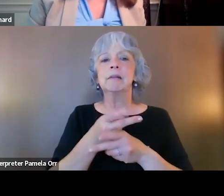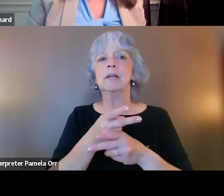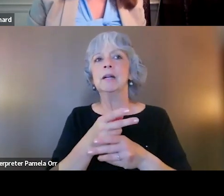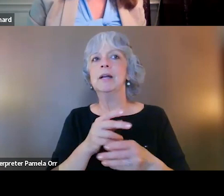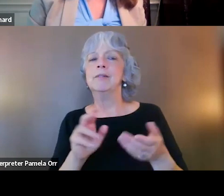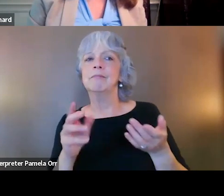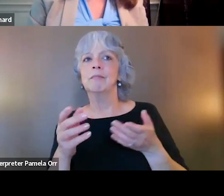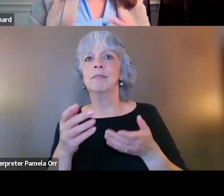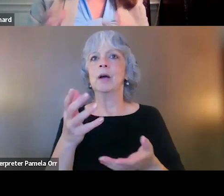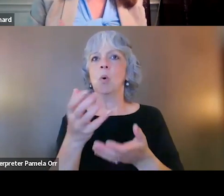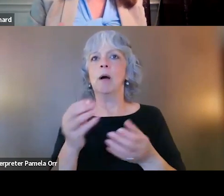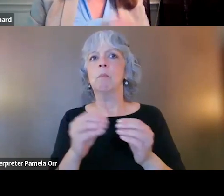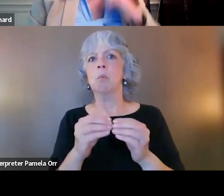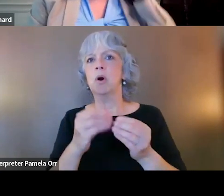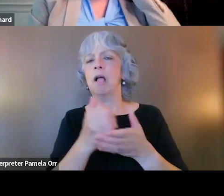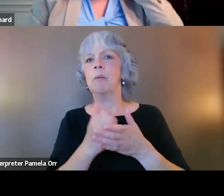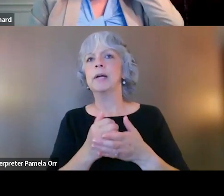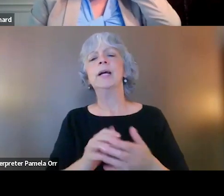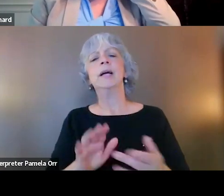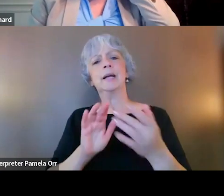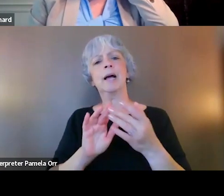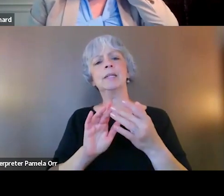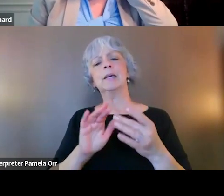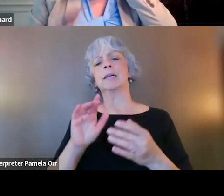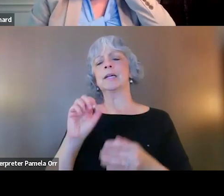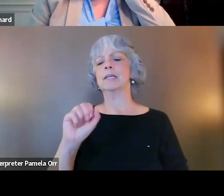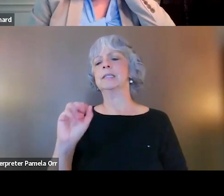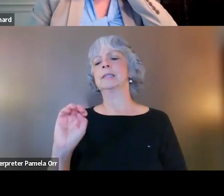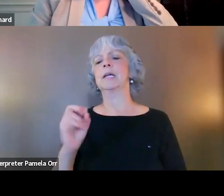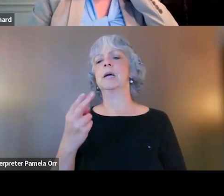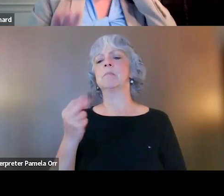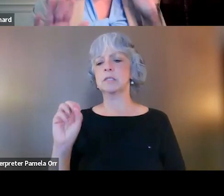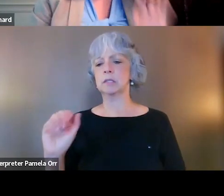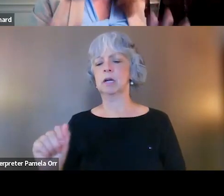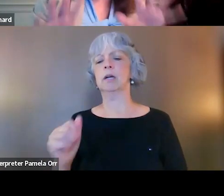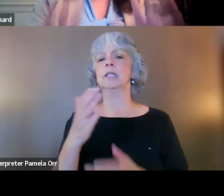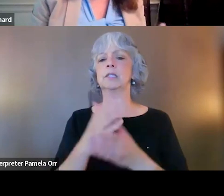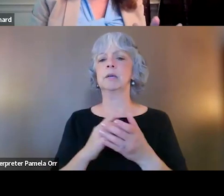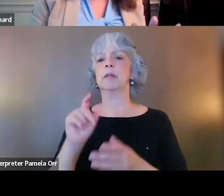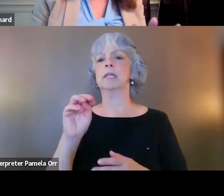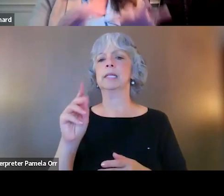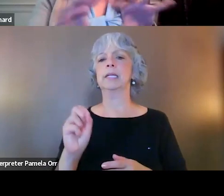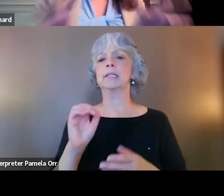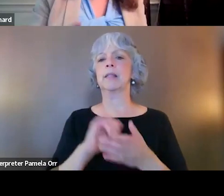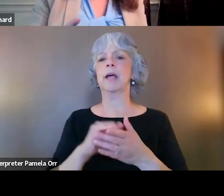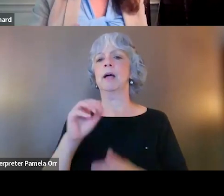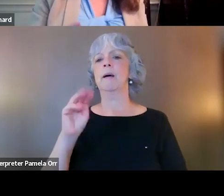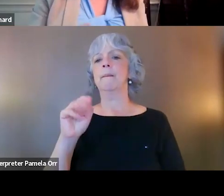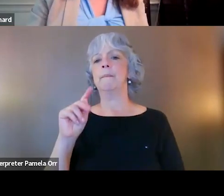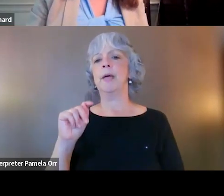Reach out to some of the wonderful guidelines that SAMHSA's posting out there, some of the links that Matthew put on the slides,